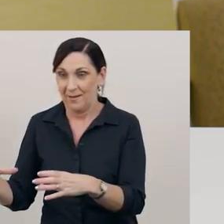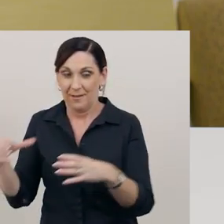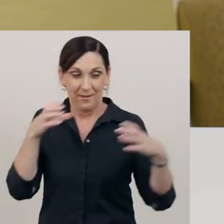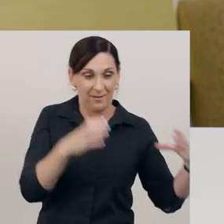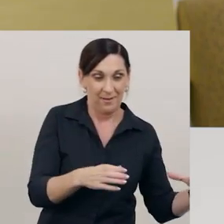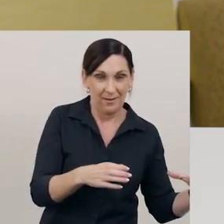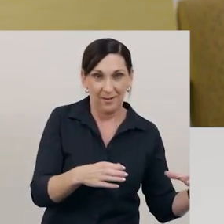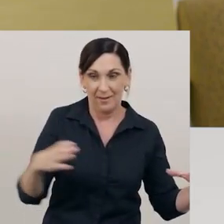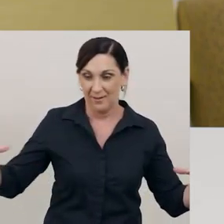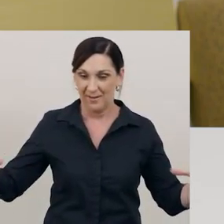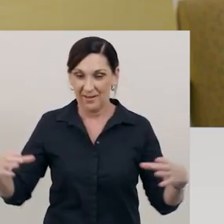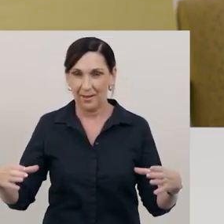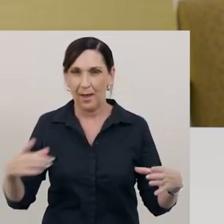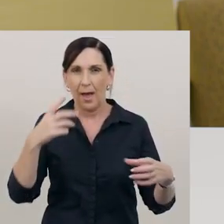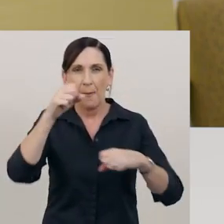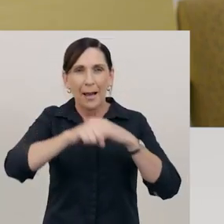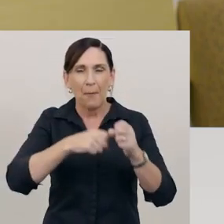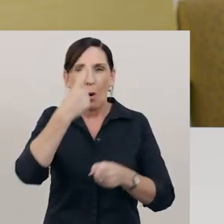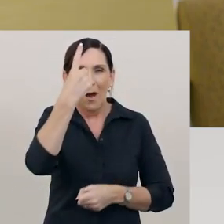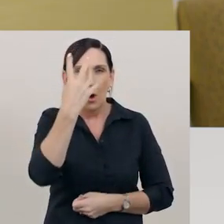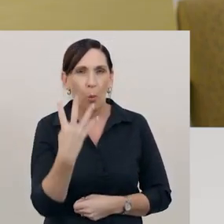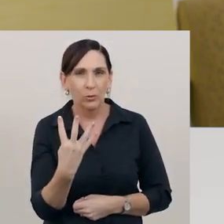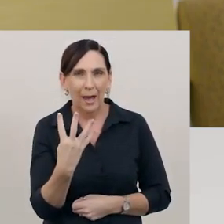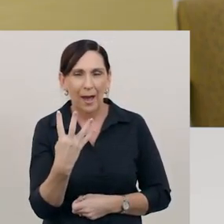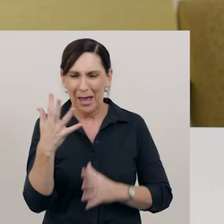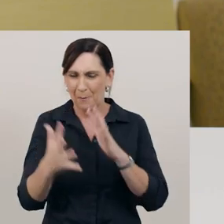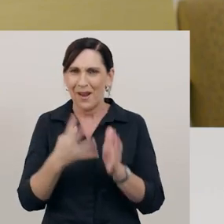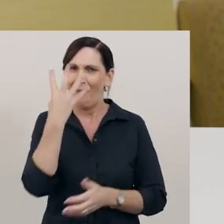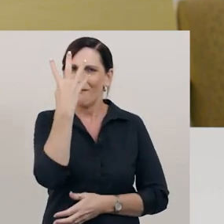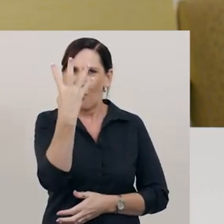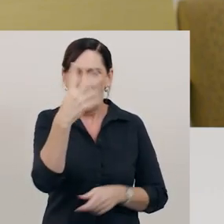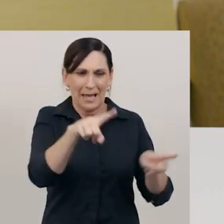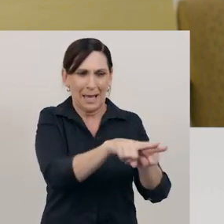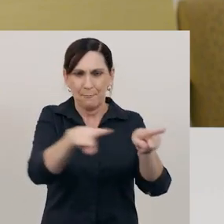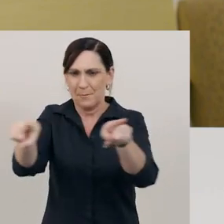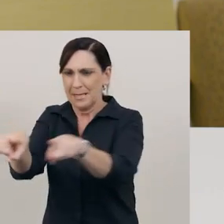I need to make four equal piles, so if I split each half into two,